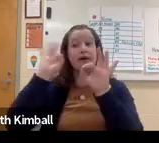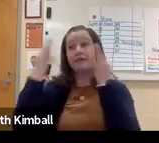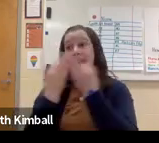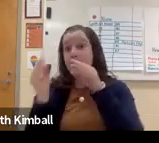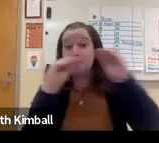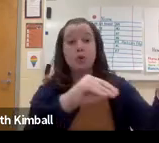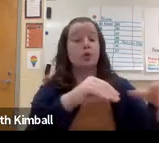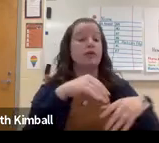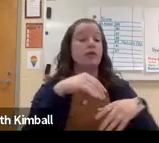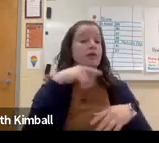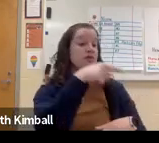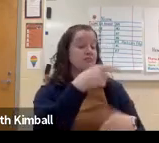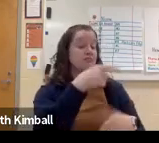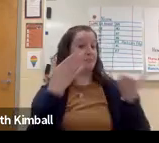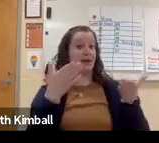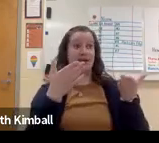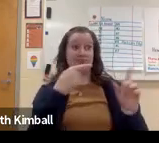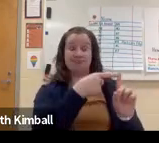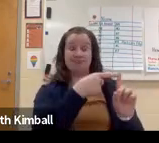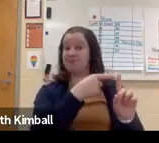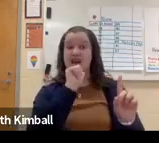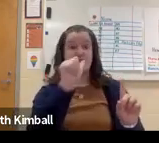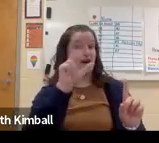in from another school or a family moves,